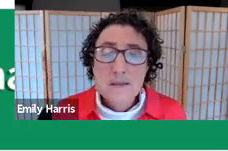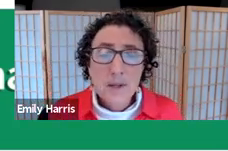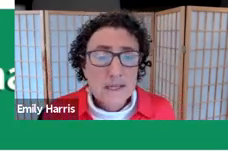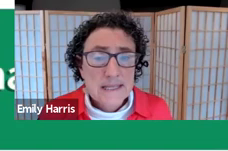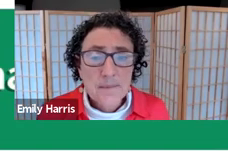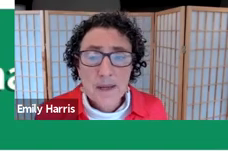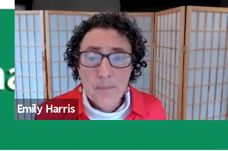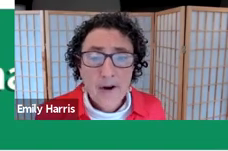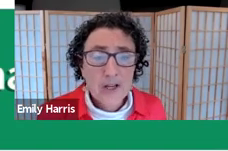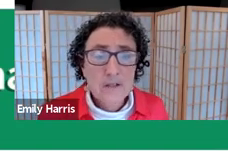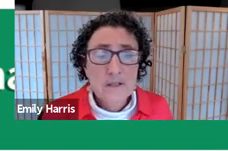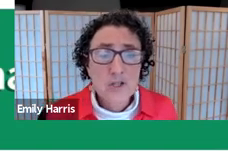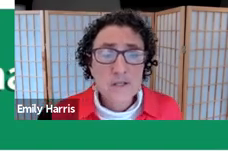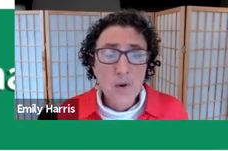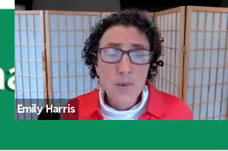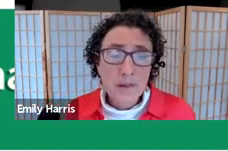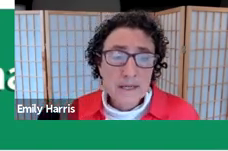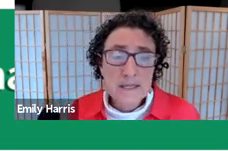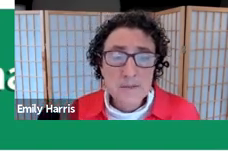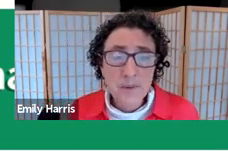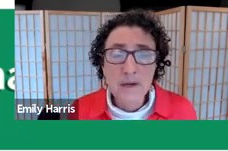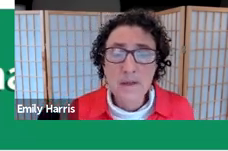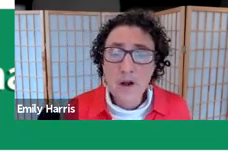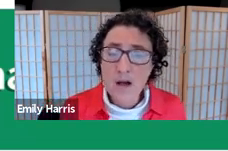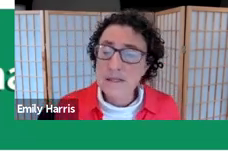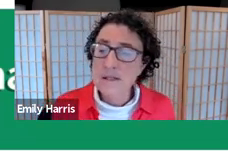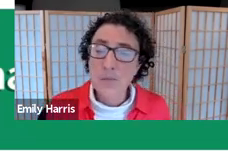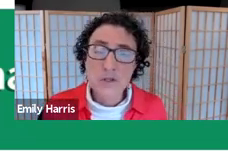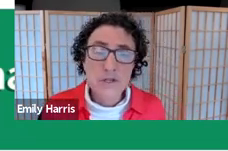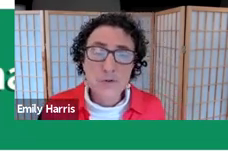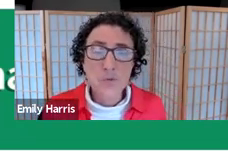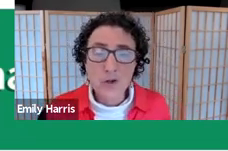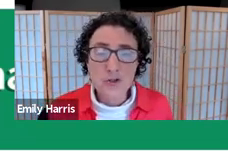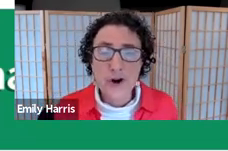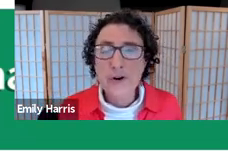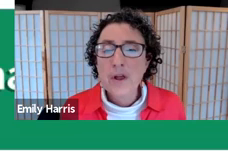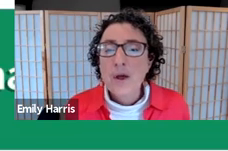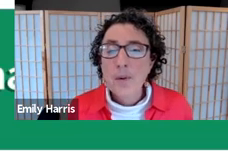Disabilities can be apparent, such as a mobility disability that causes someone to use a wheelchair,